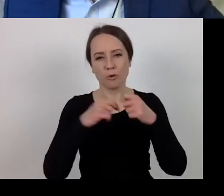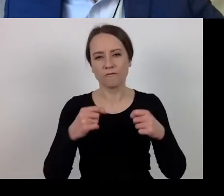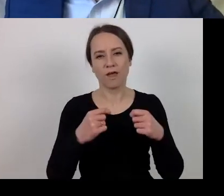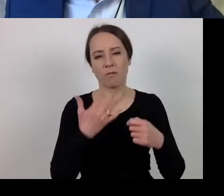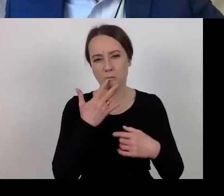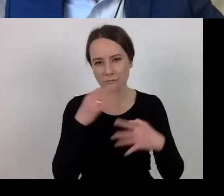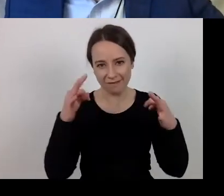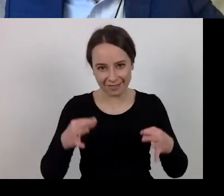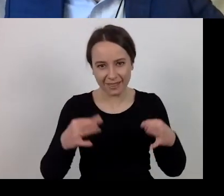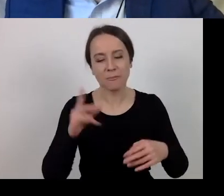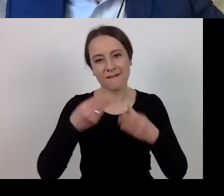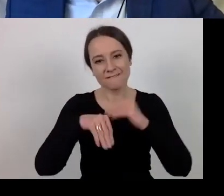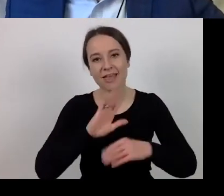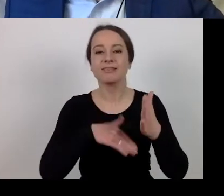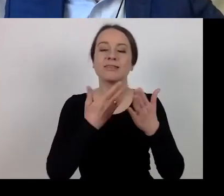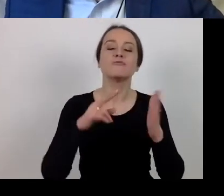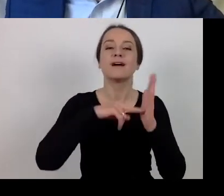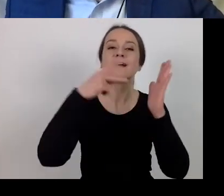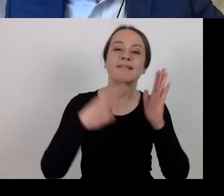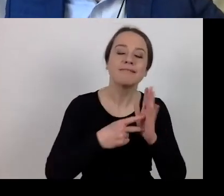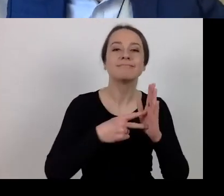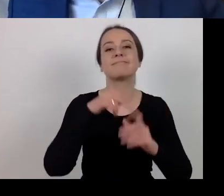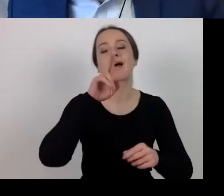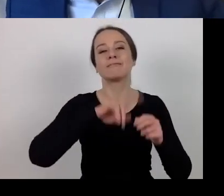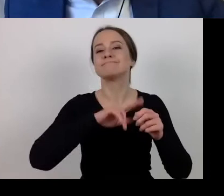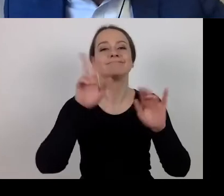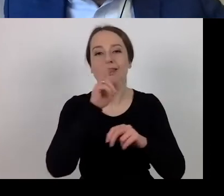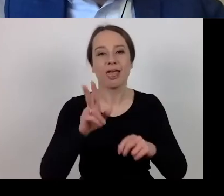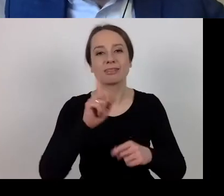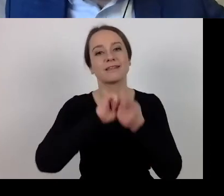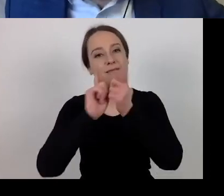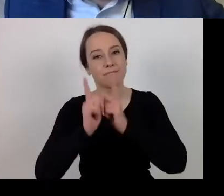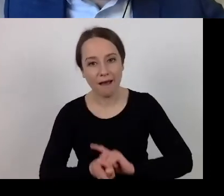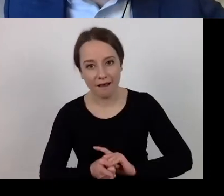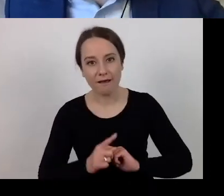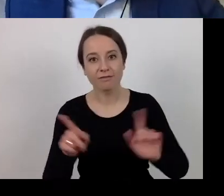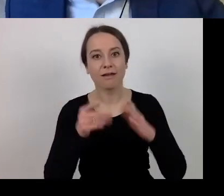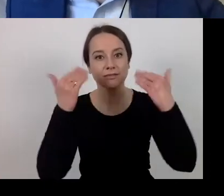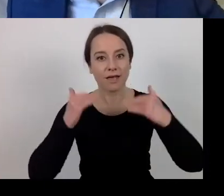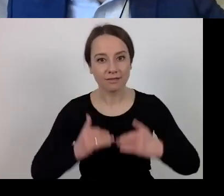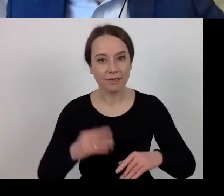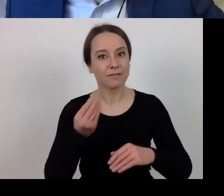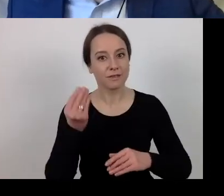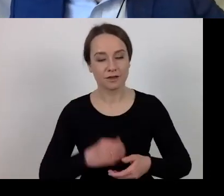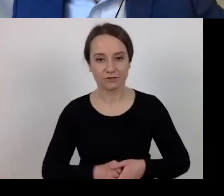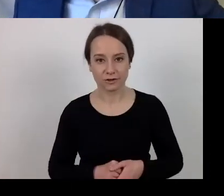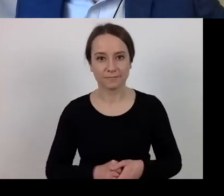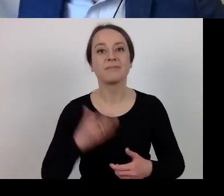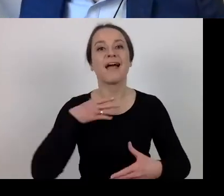Changes to the schedule for calls for projects. Apart from the annexation of agreements,